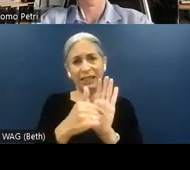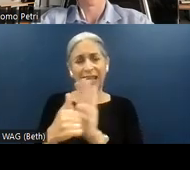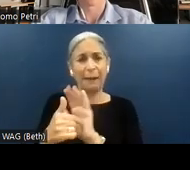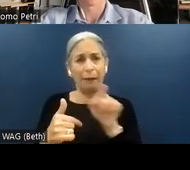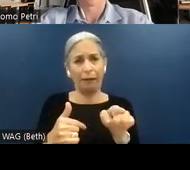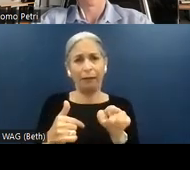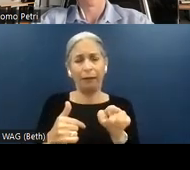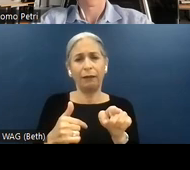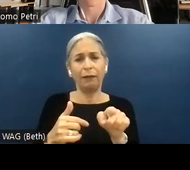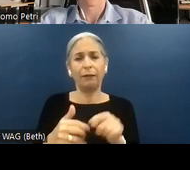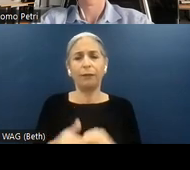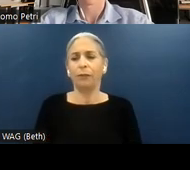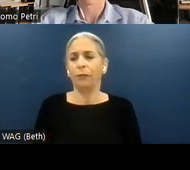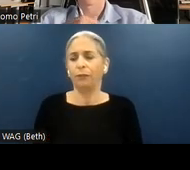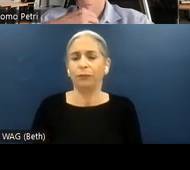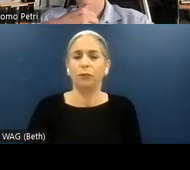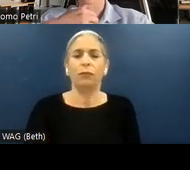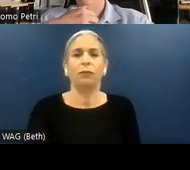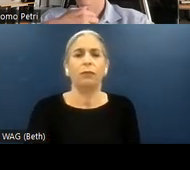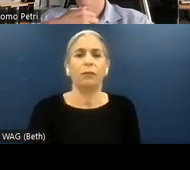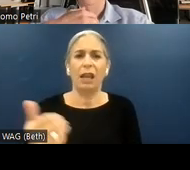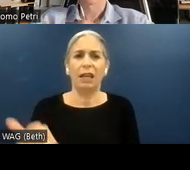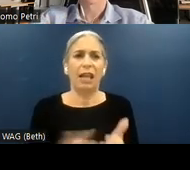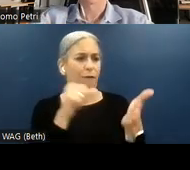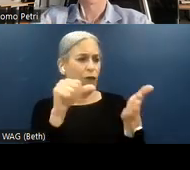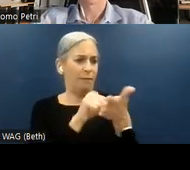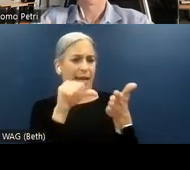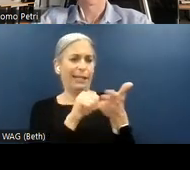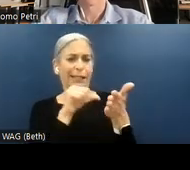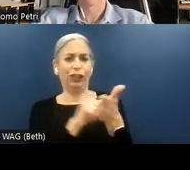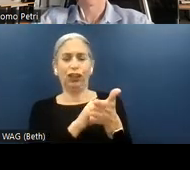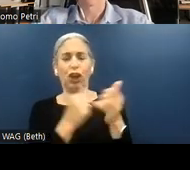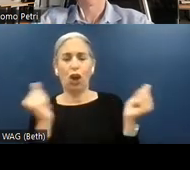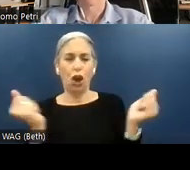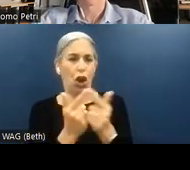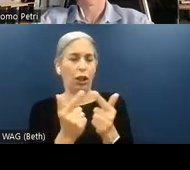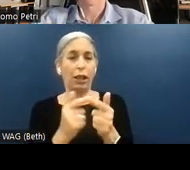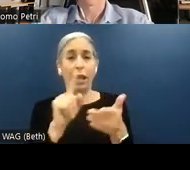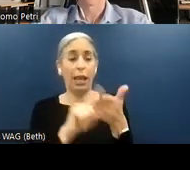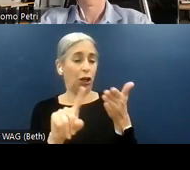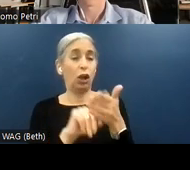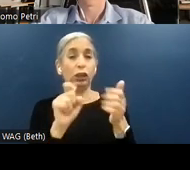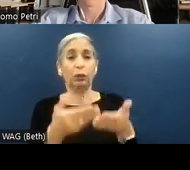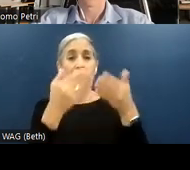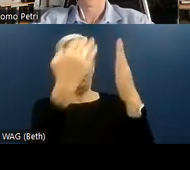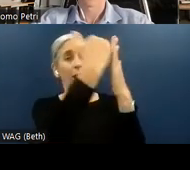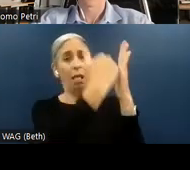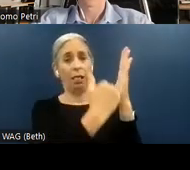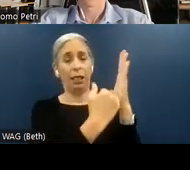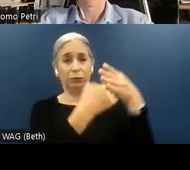which are present on every single page. An audit should provide the list of all the